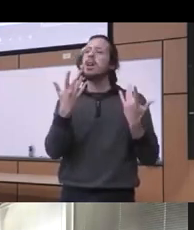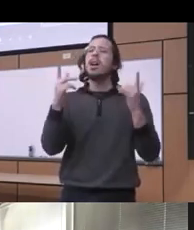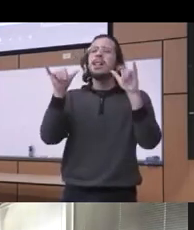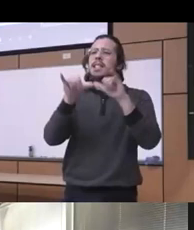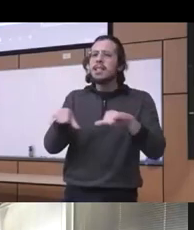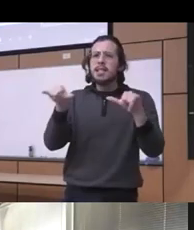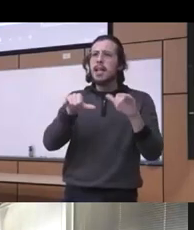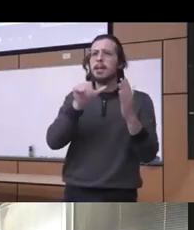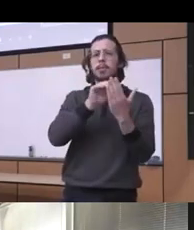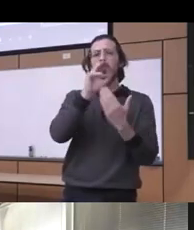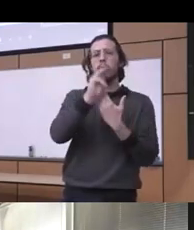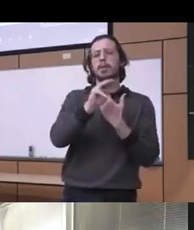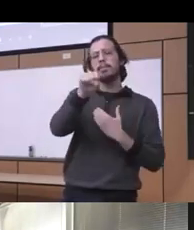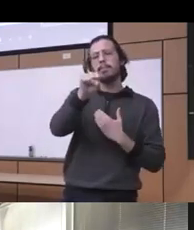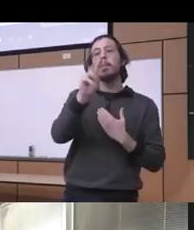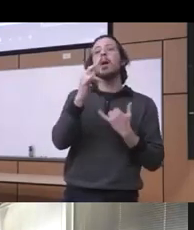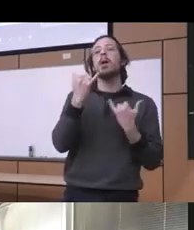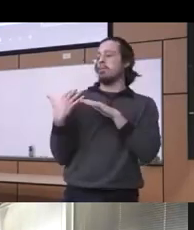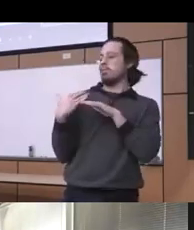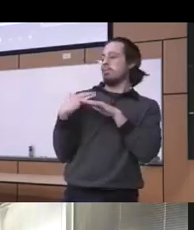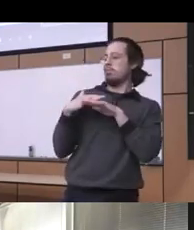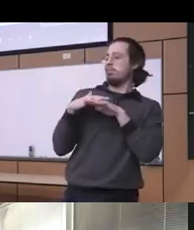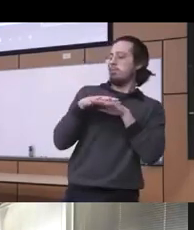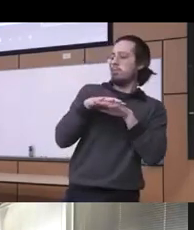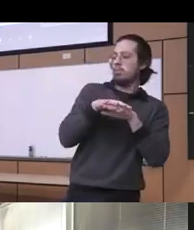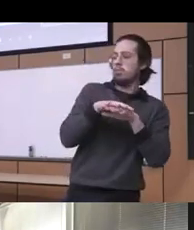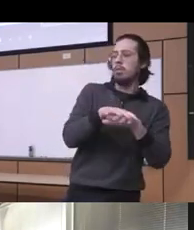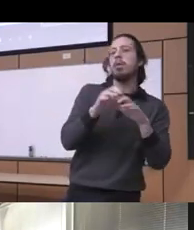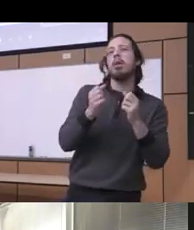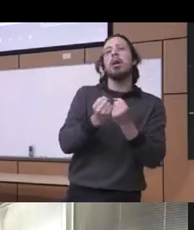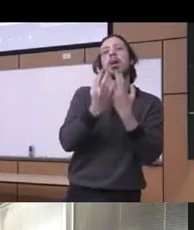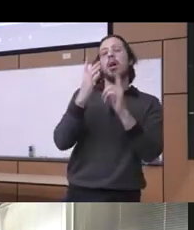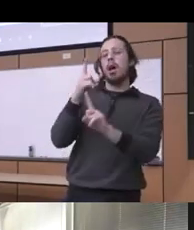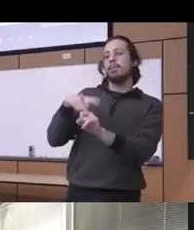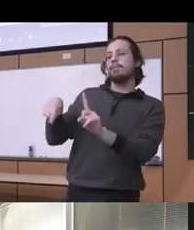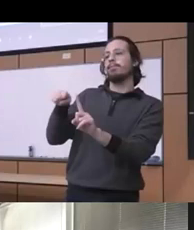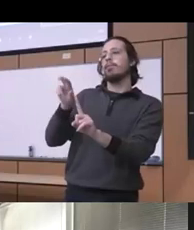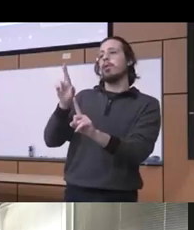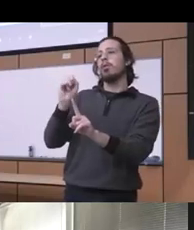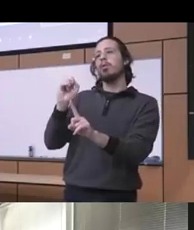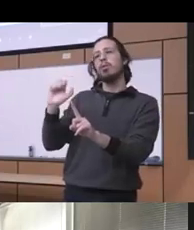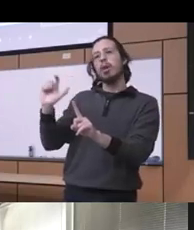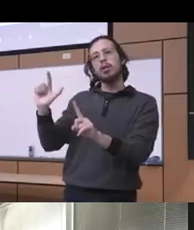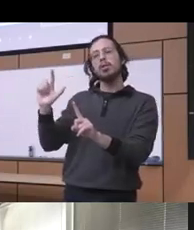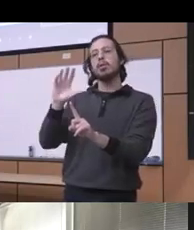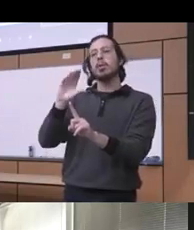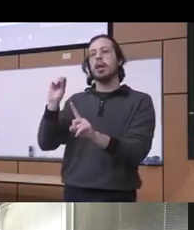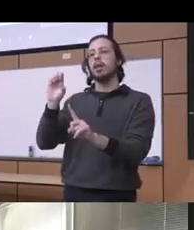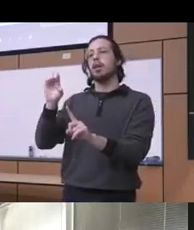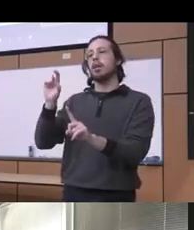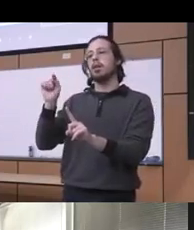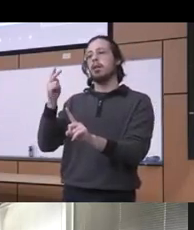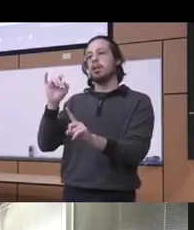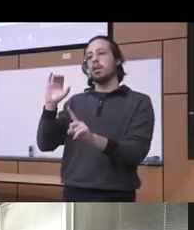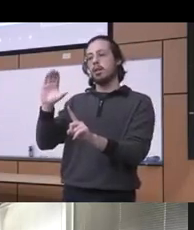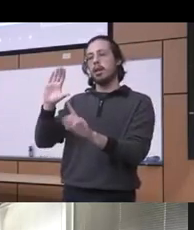we've integrated a lot of really basically the racial and ethnic you know challenges that are